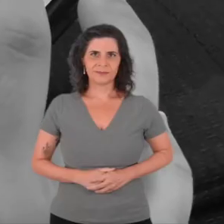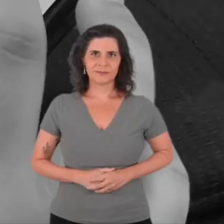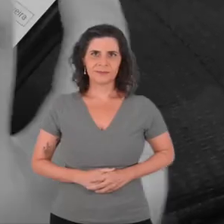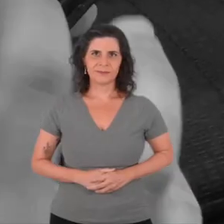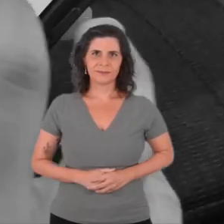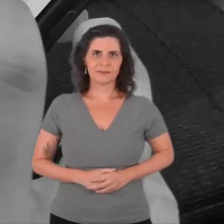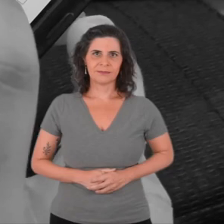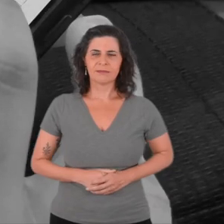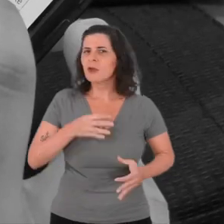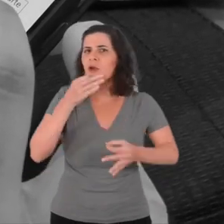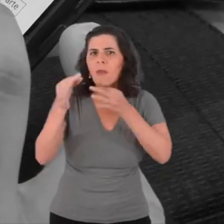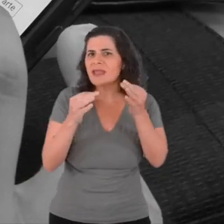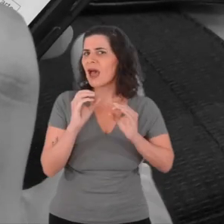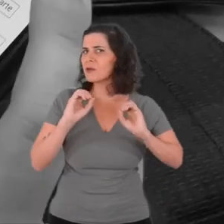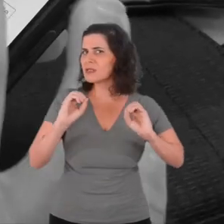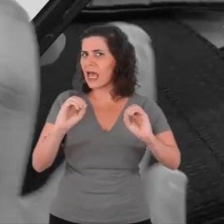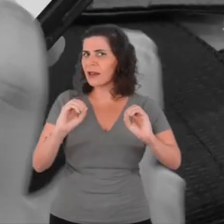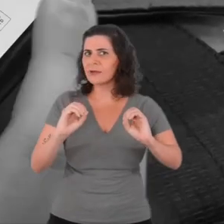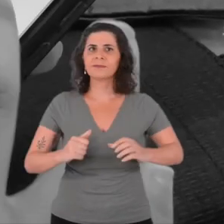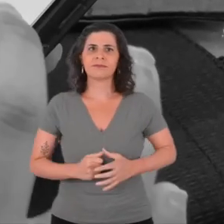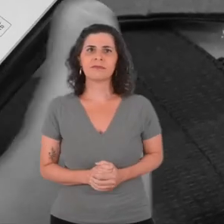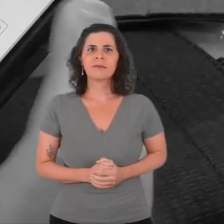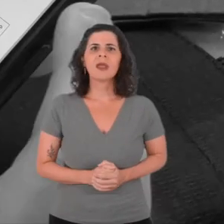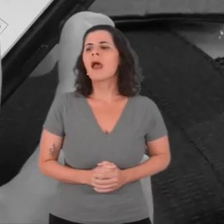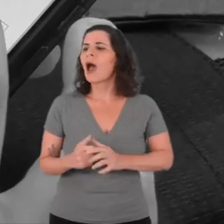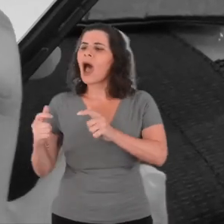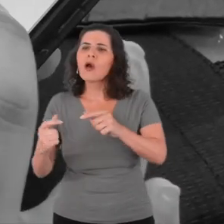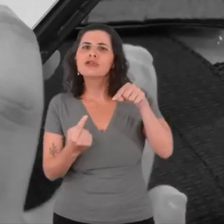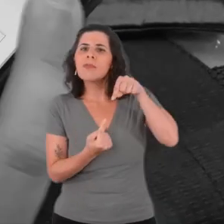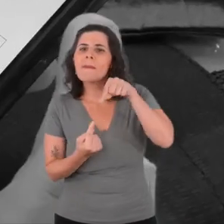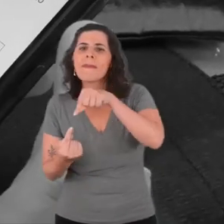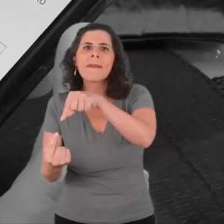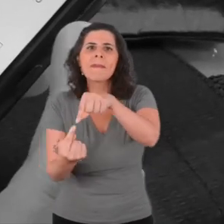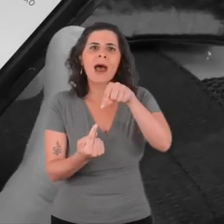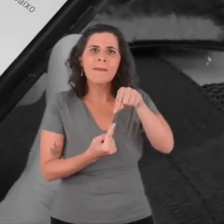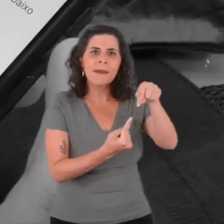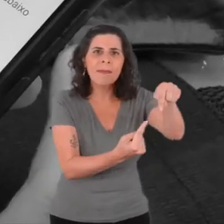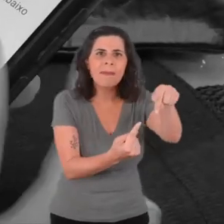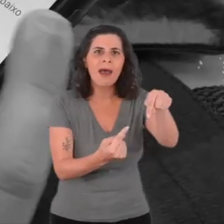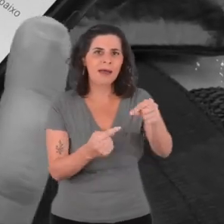Zero comments... Directions, directions... Listen, record...